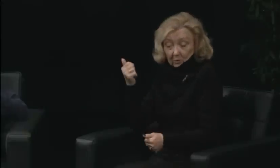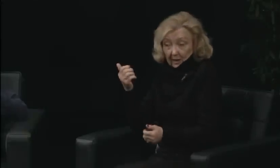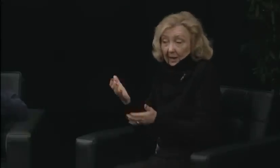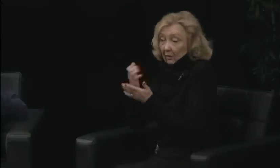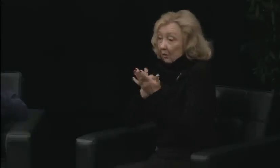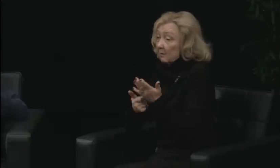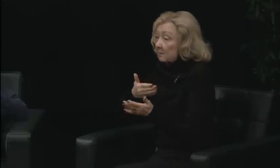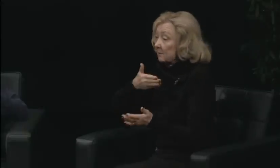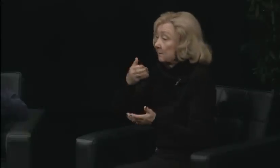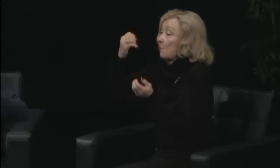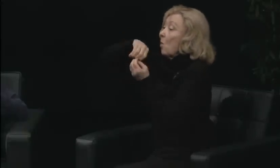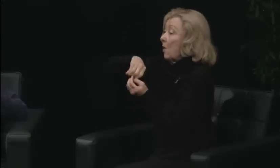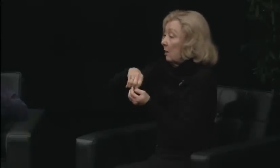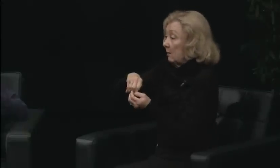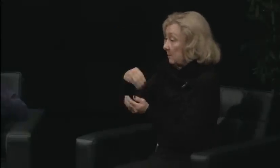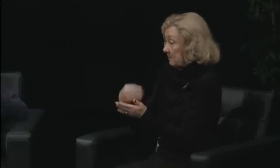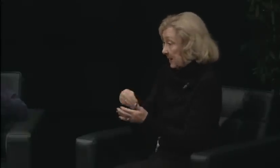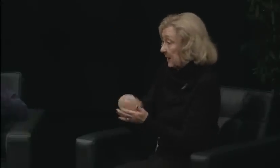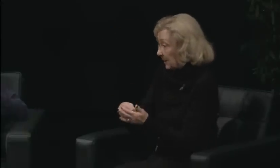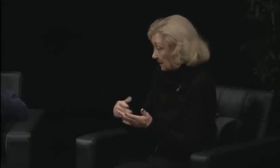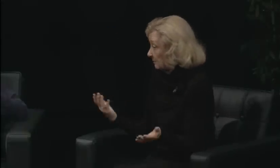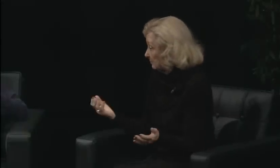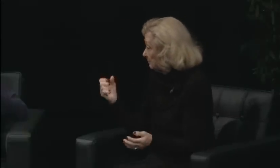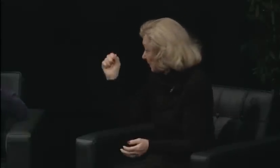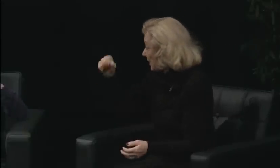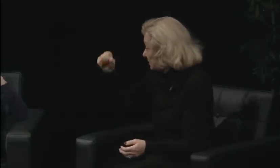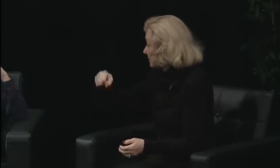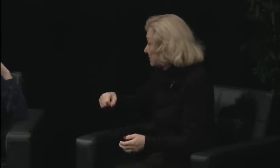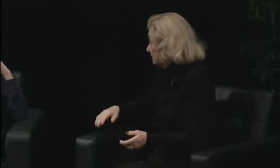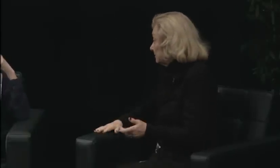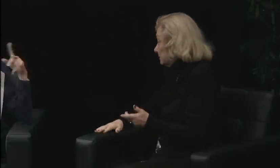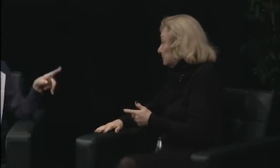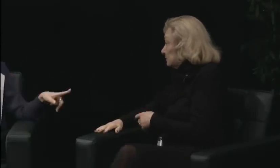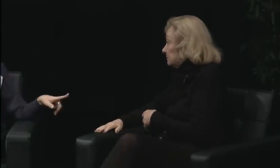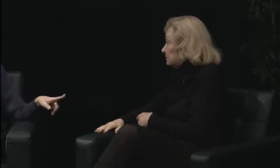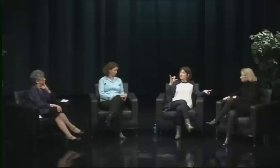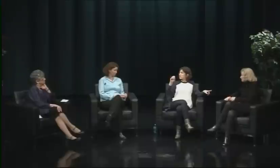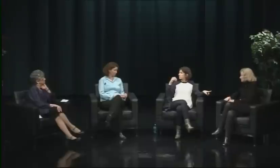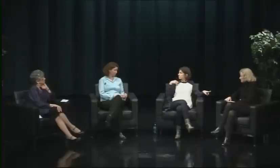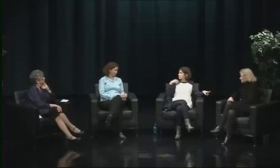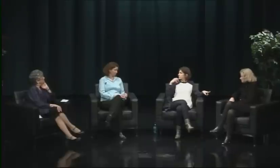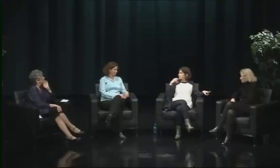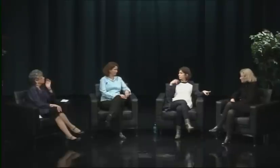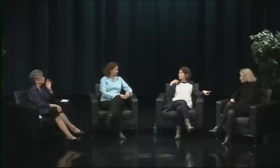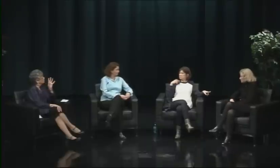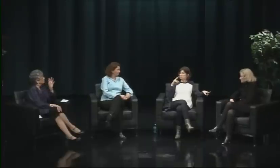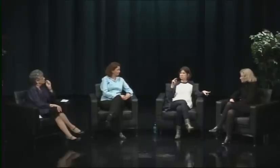and what the impact would be as future for deaf people.